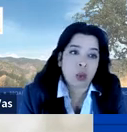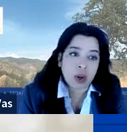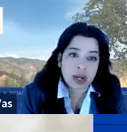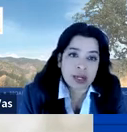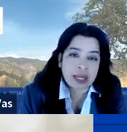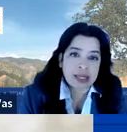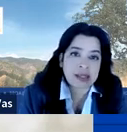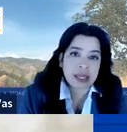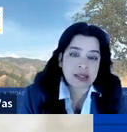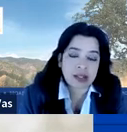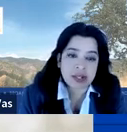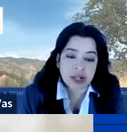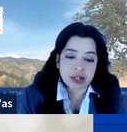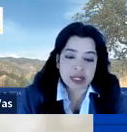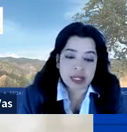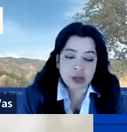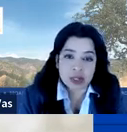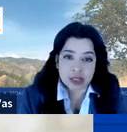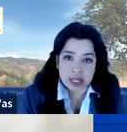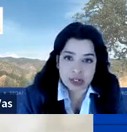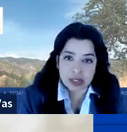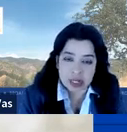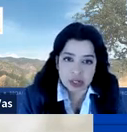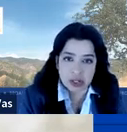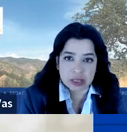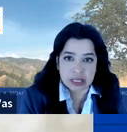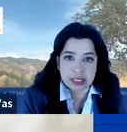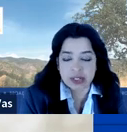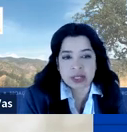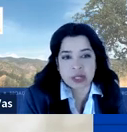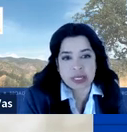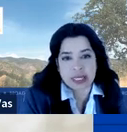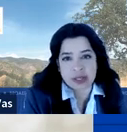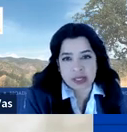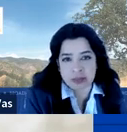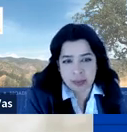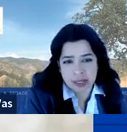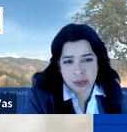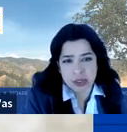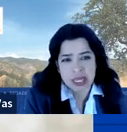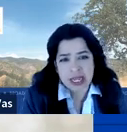One is a survey targeting organizations, and it's called the Digital Equity Ecosystem mapping Tool,